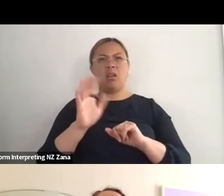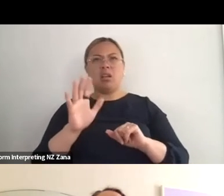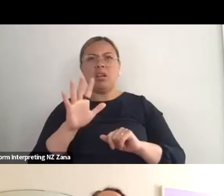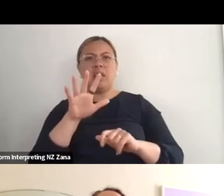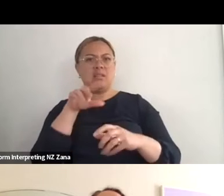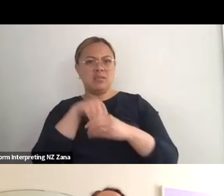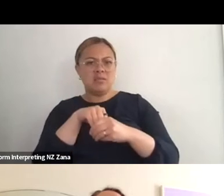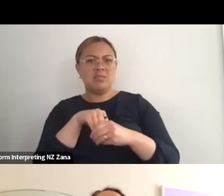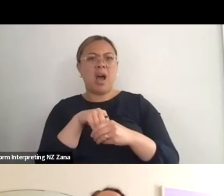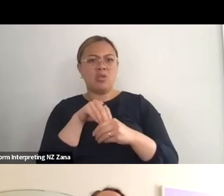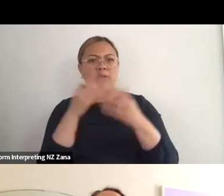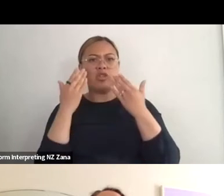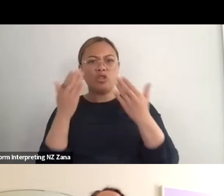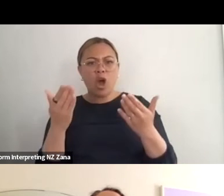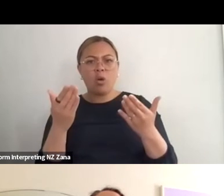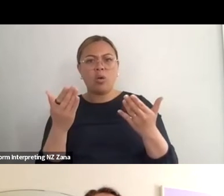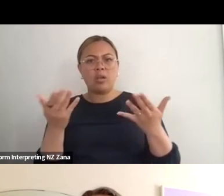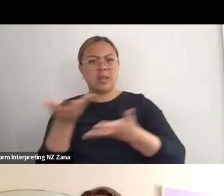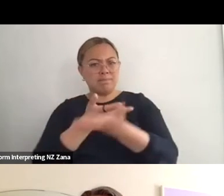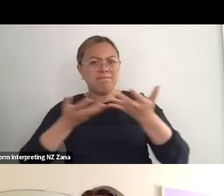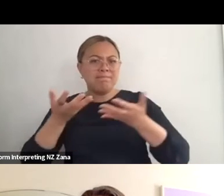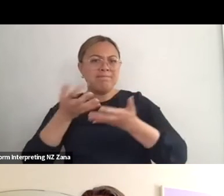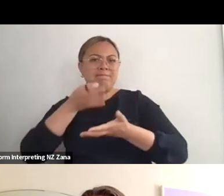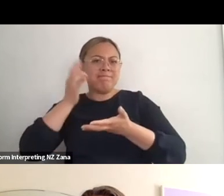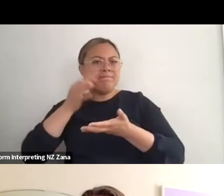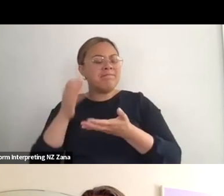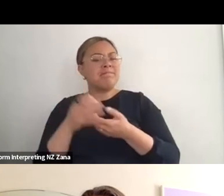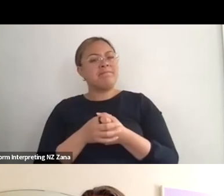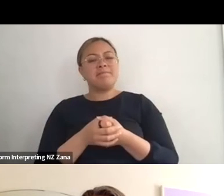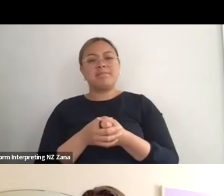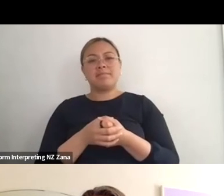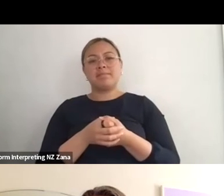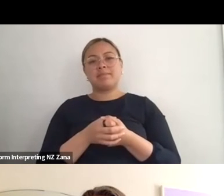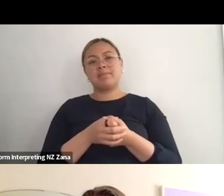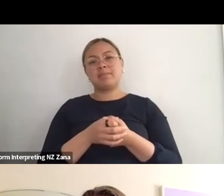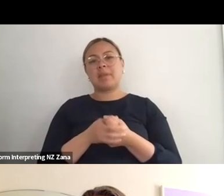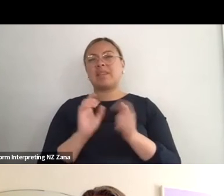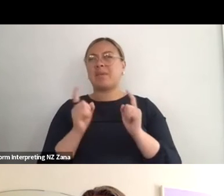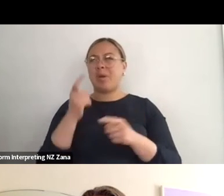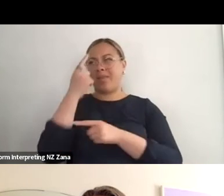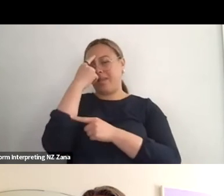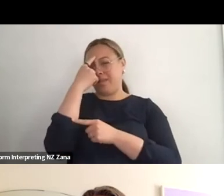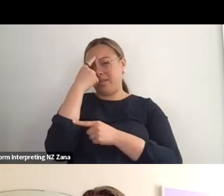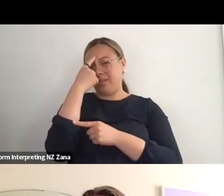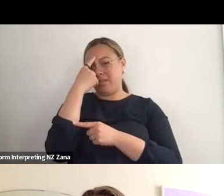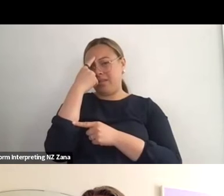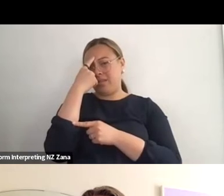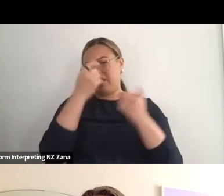you know, and so sometimes I think over the years we're still trying to find methods as to